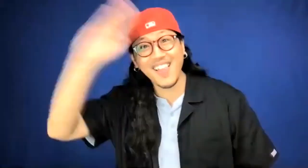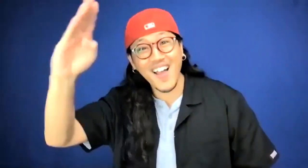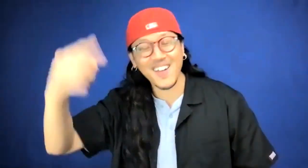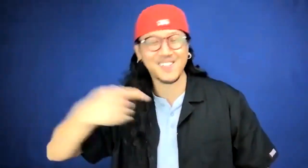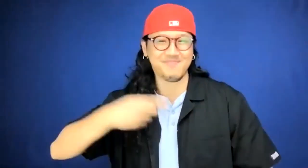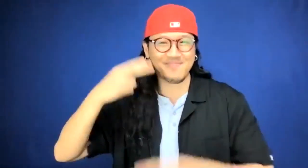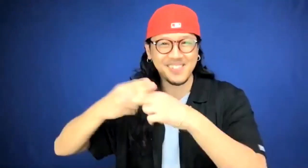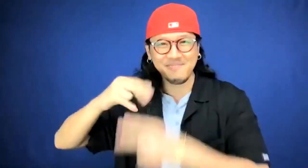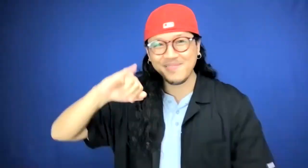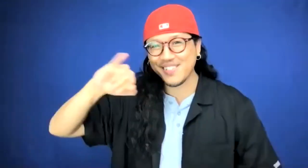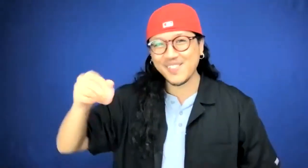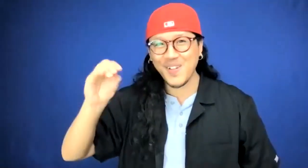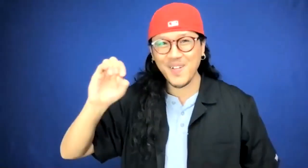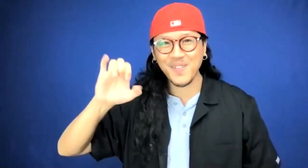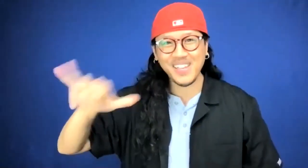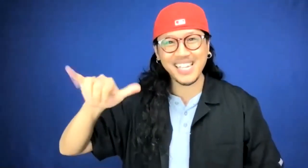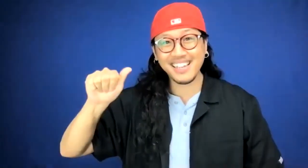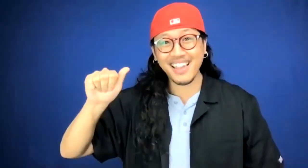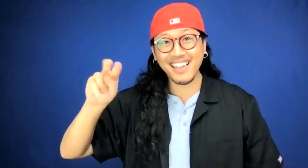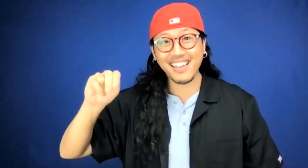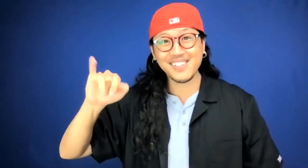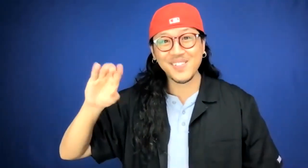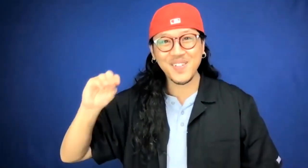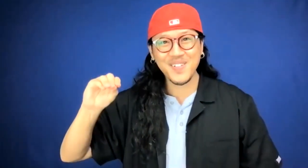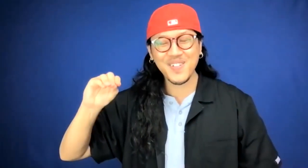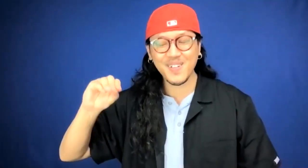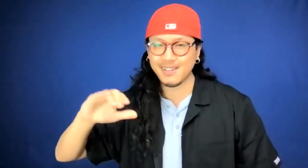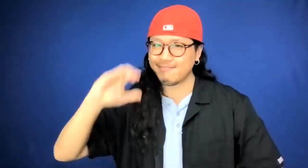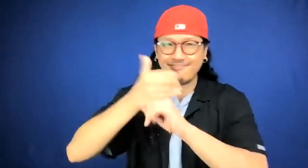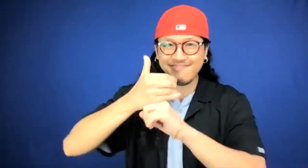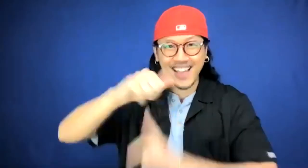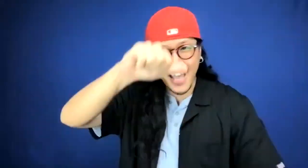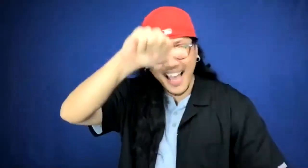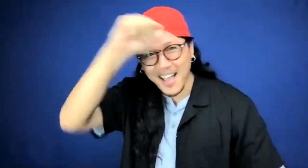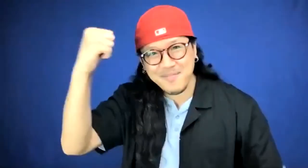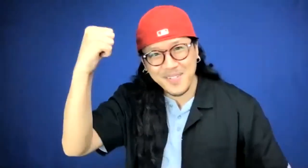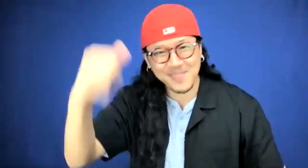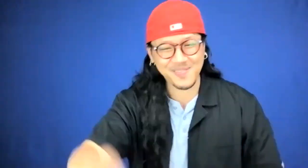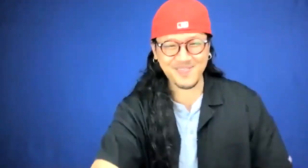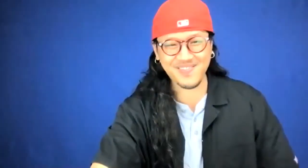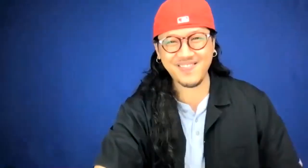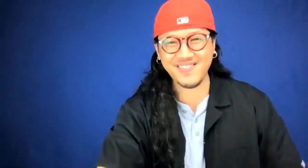Hey! My name is Joey Antonio and I played Albert.